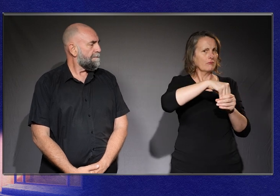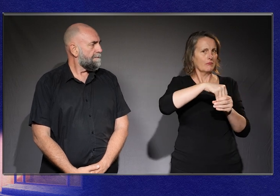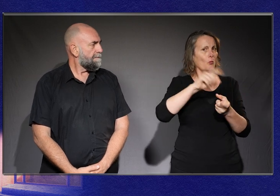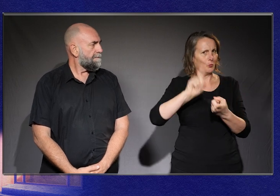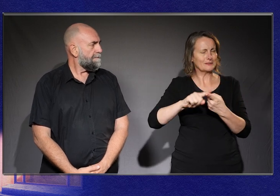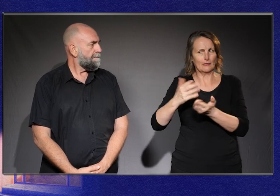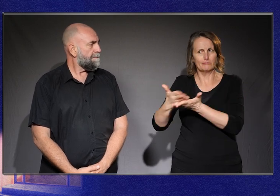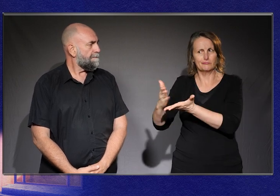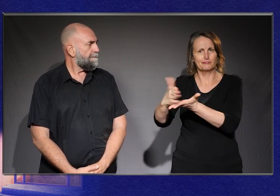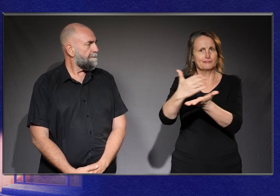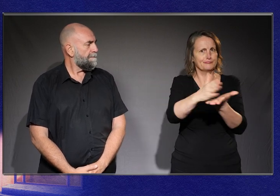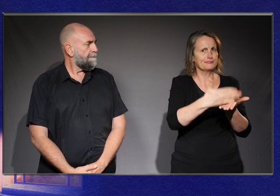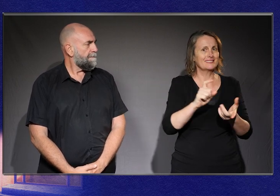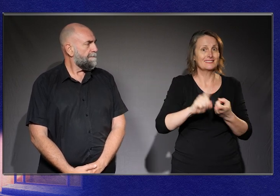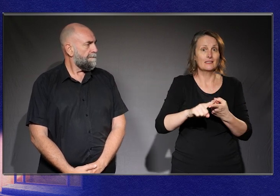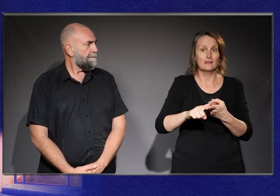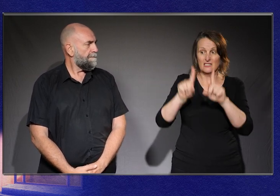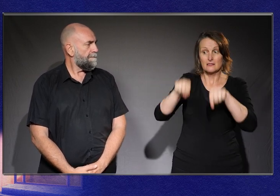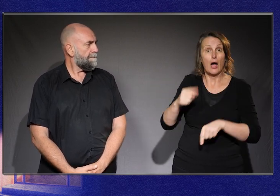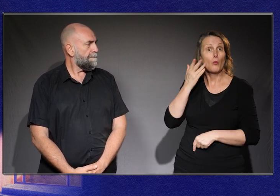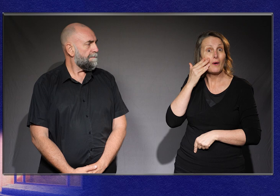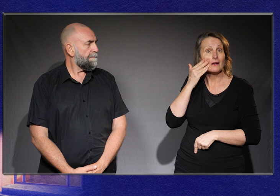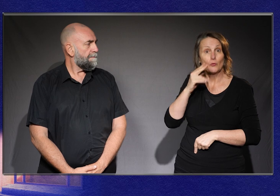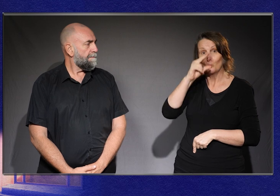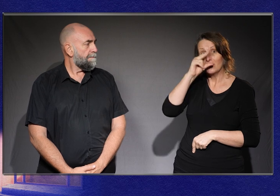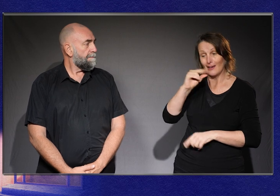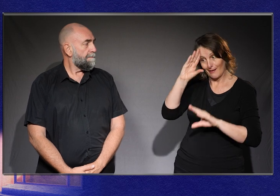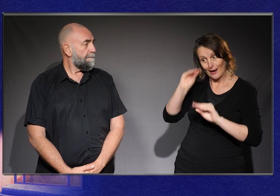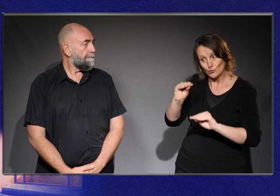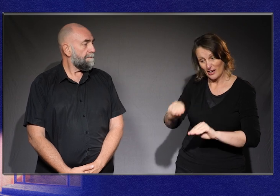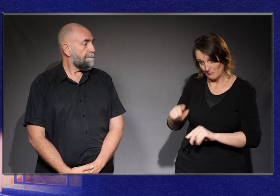Exclusion often starts at early childhood education with kids as young as 3.